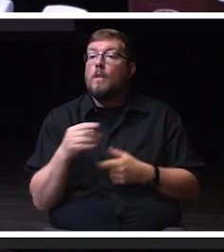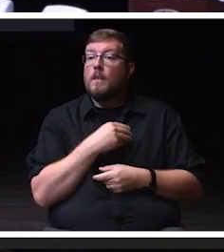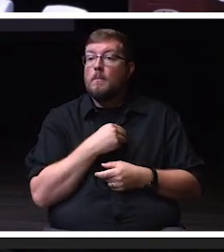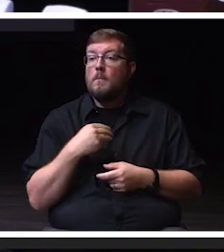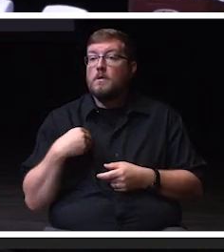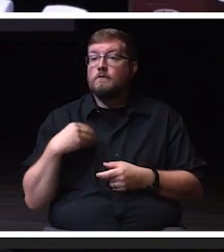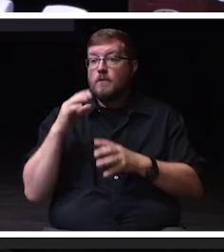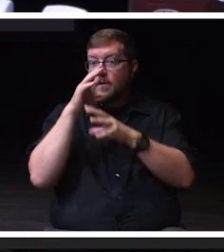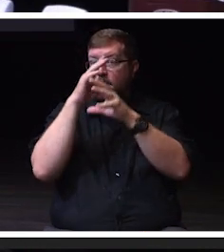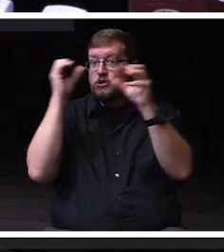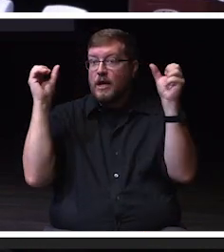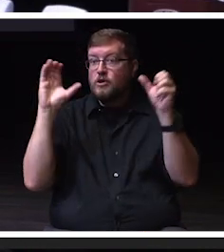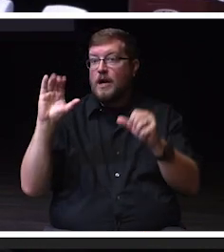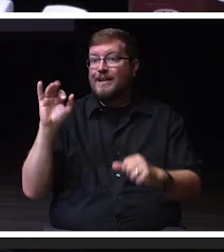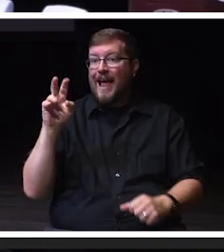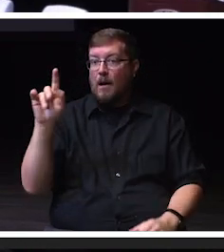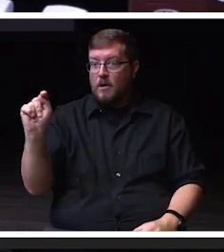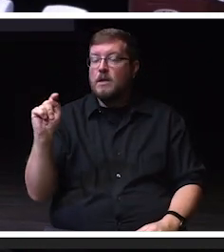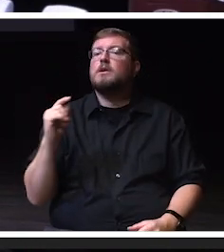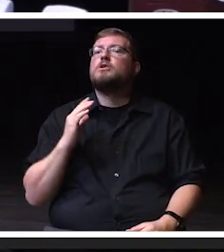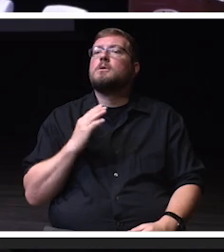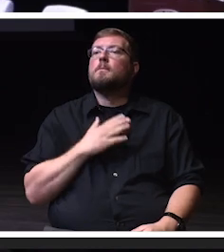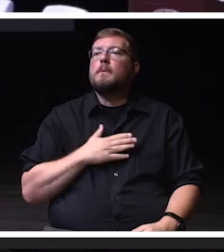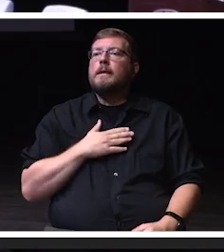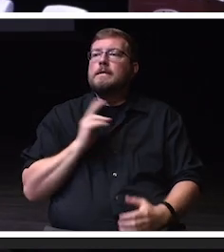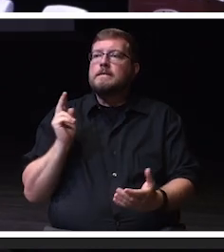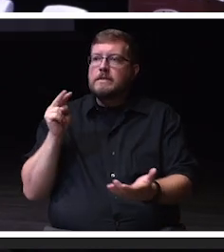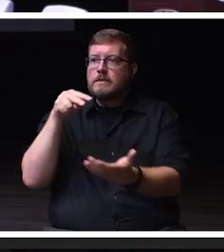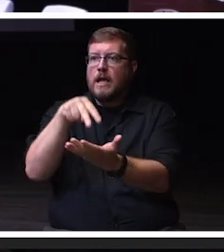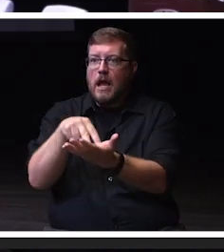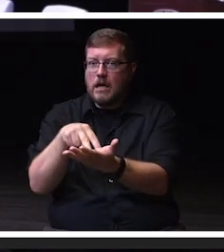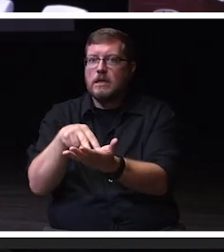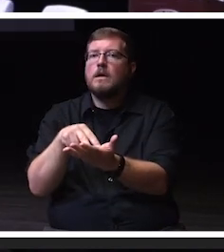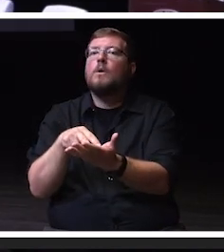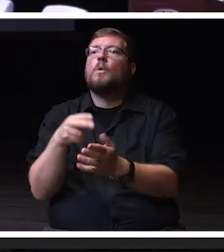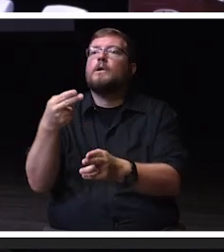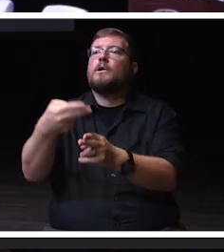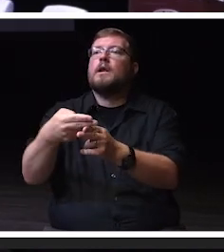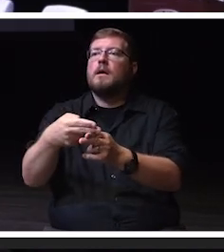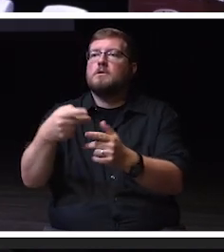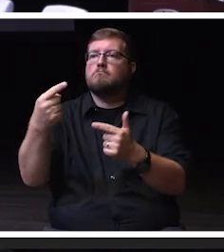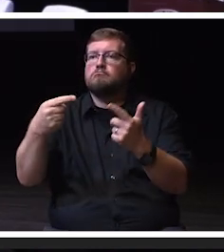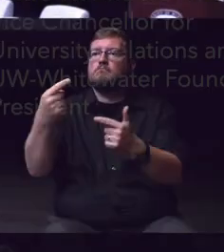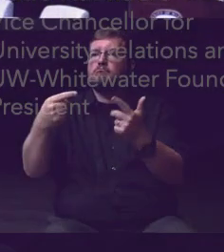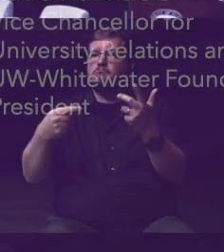Cabinet to please stand and remain standing as your name is read.